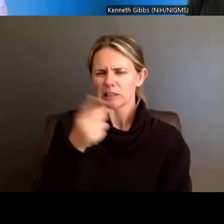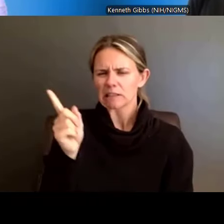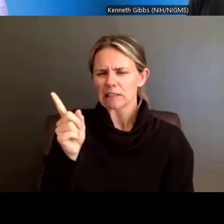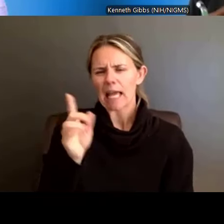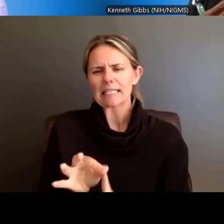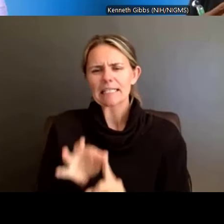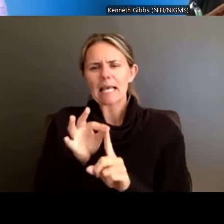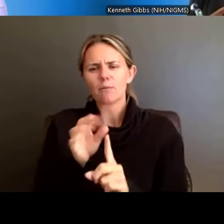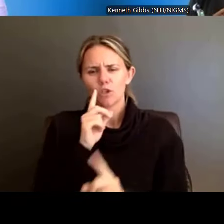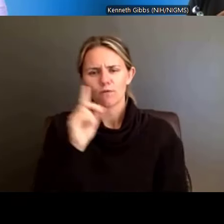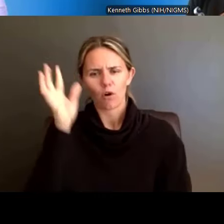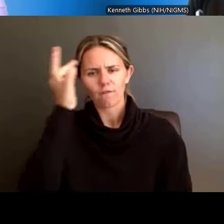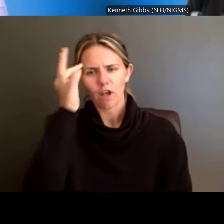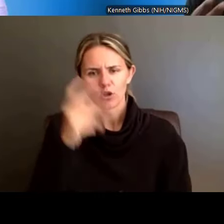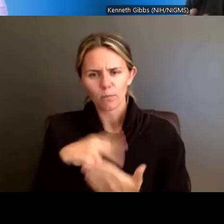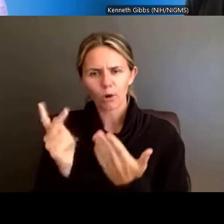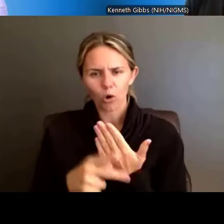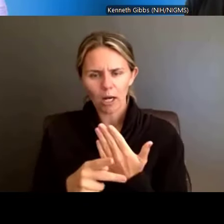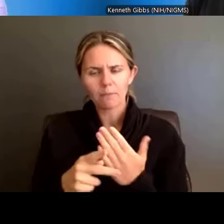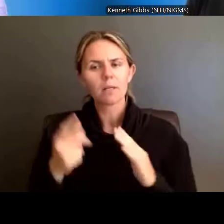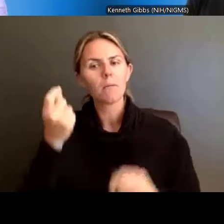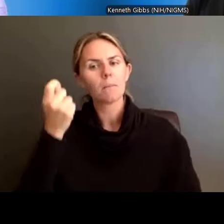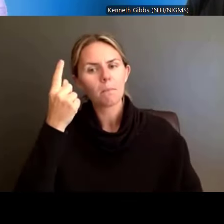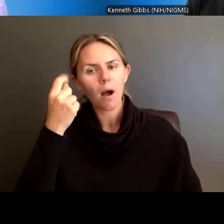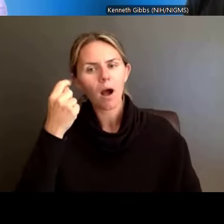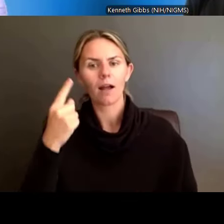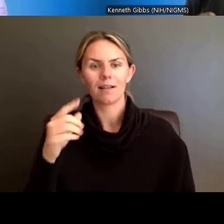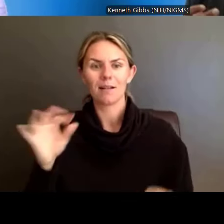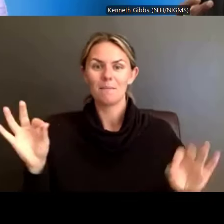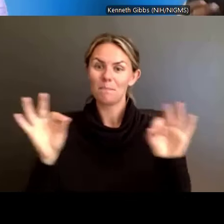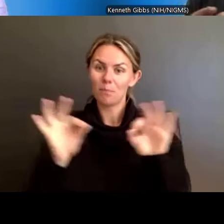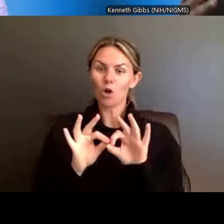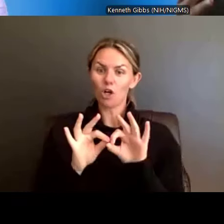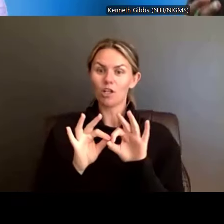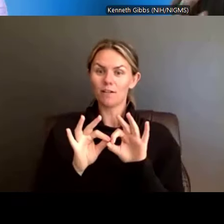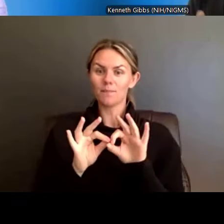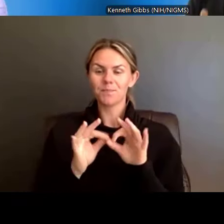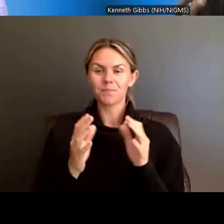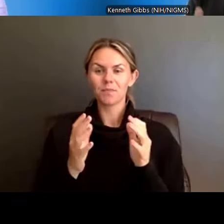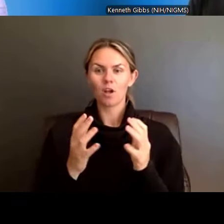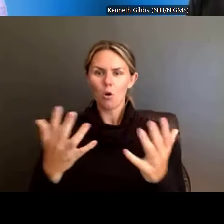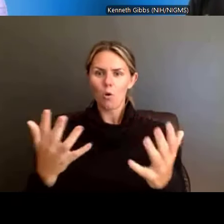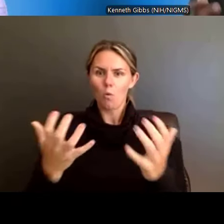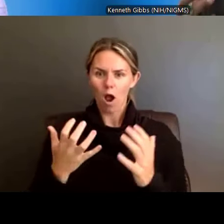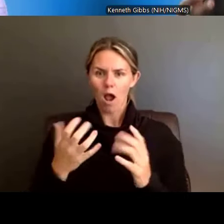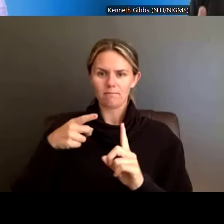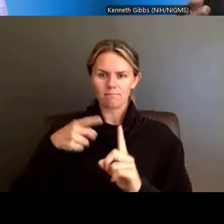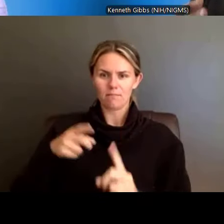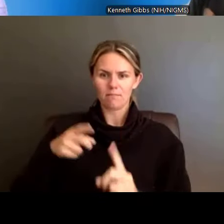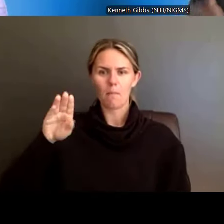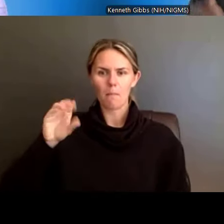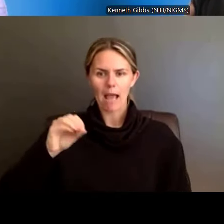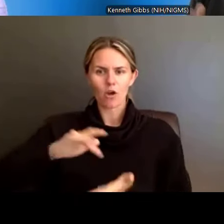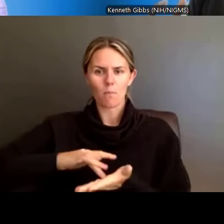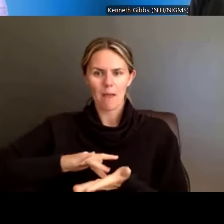and it's a requirement to make sure that, to Ericka's point earlier, we want a biomedical research workforce that can benefit from the full range